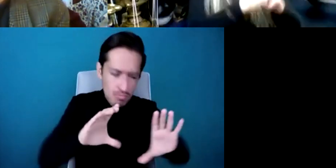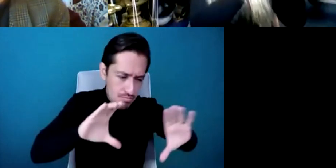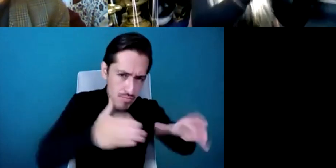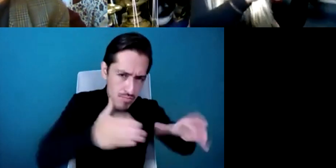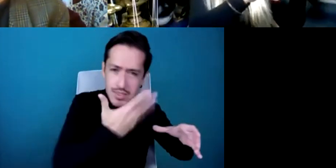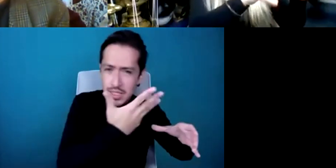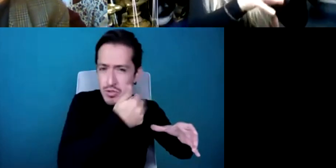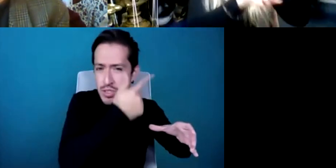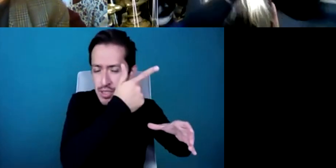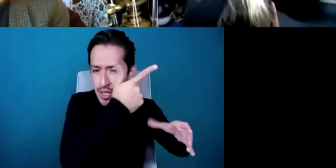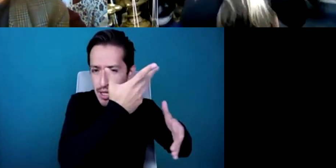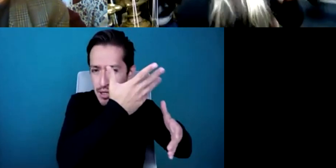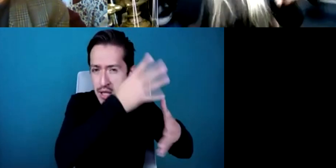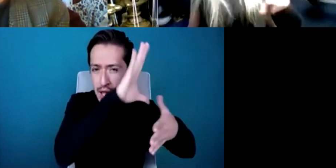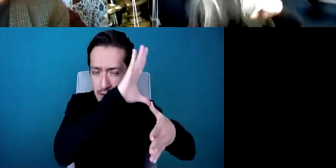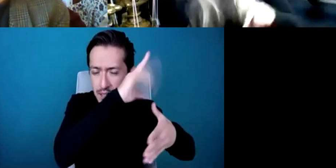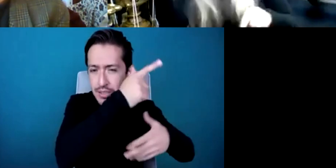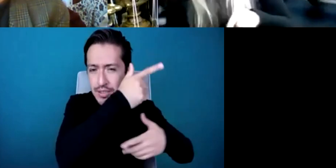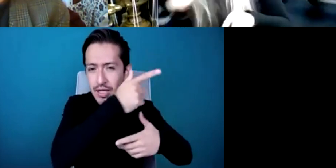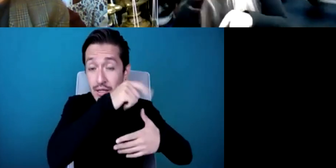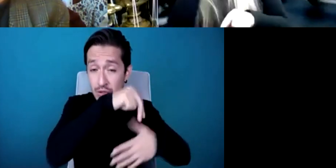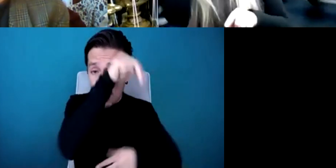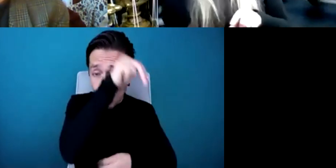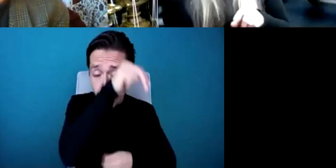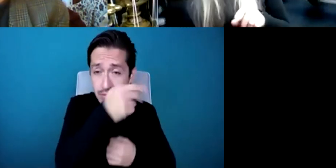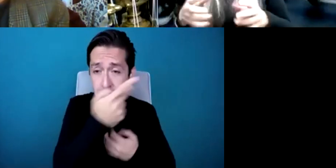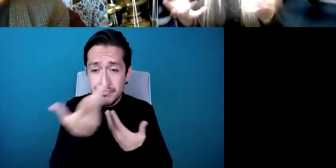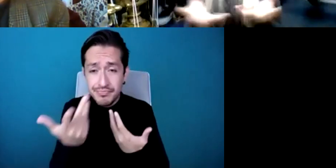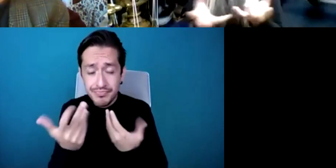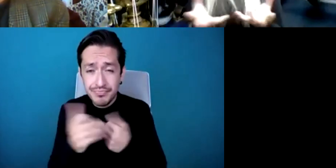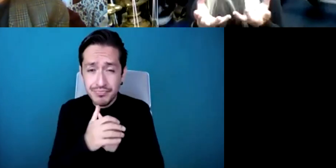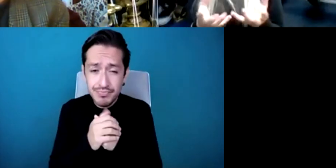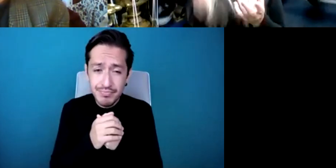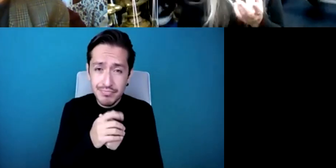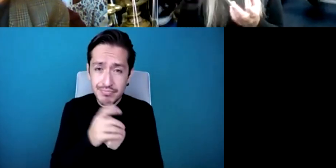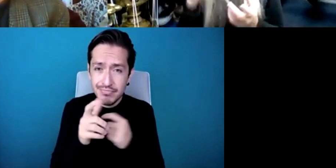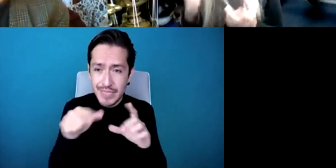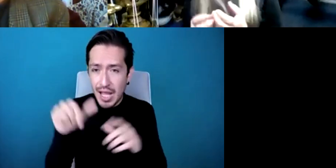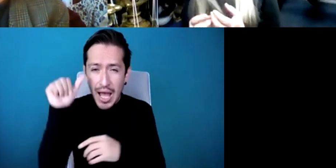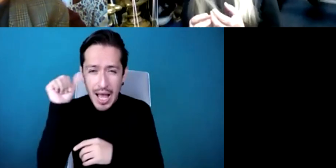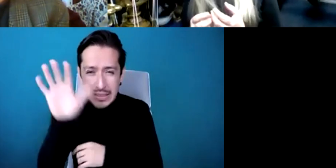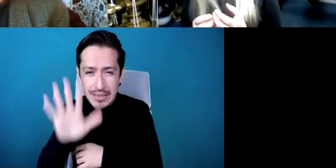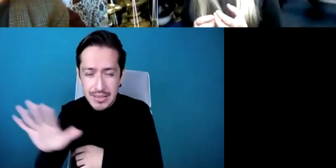from the far east, and so you may have an orchestra from each territory supporting one piece of music